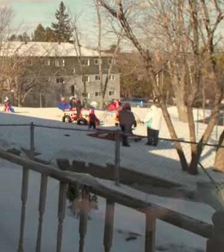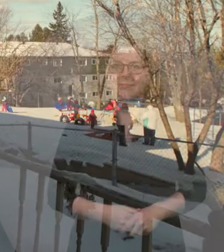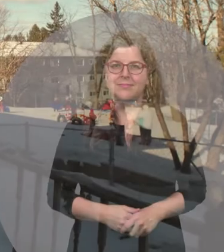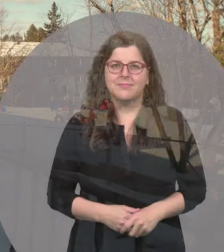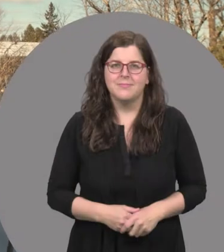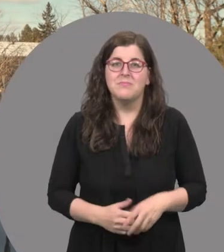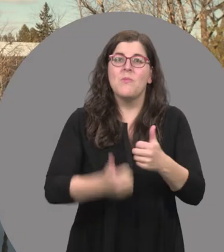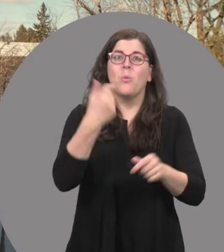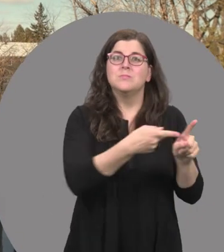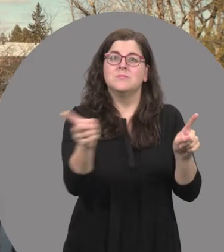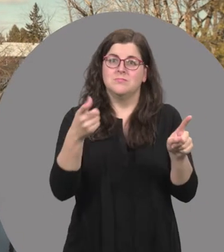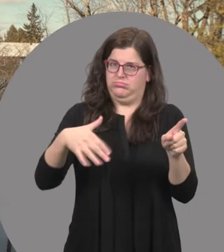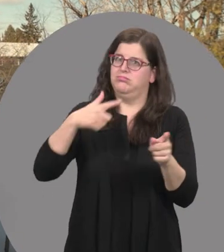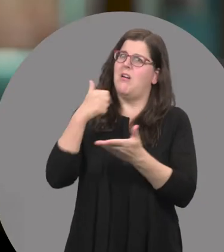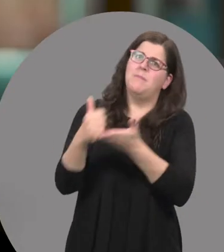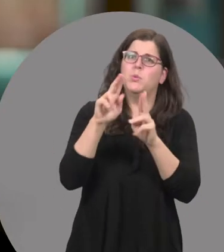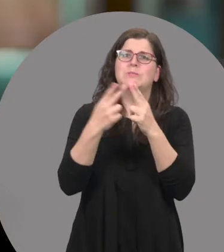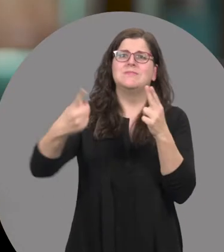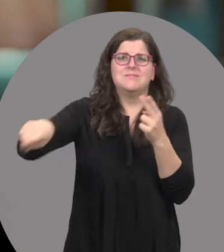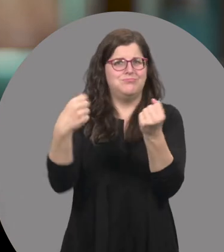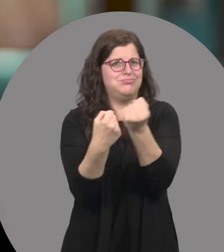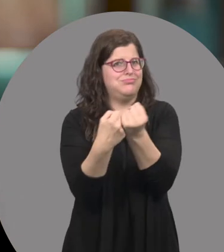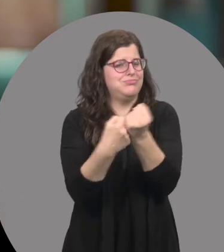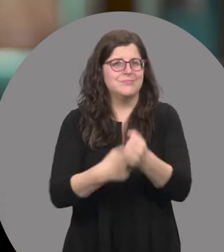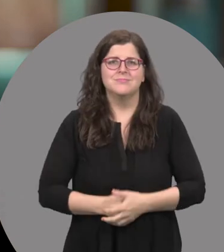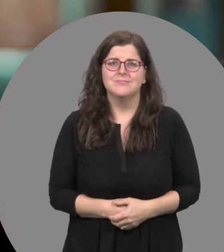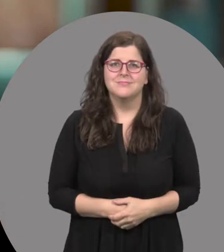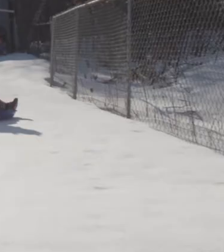And the majority of those have been due to the support of the union.